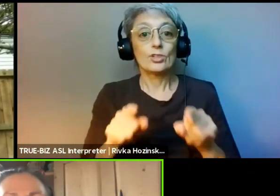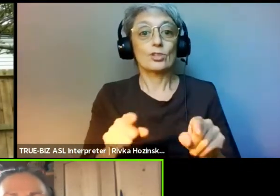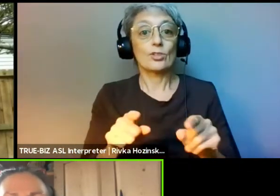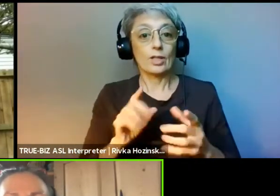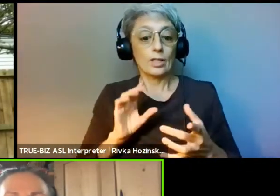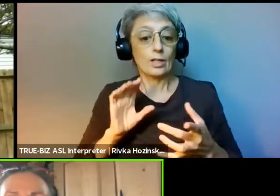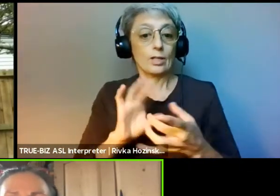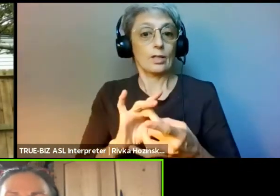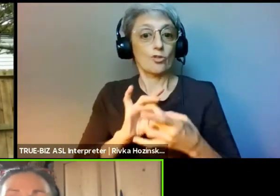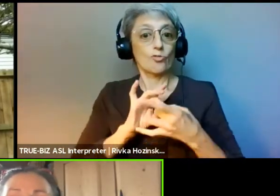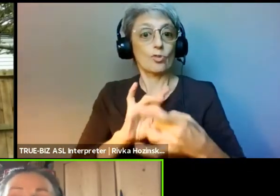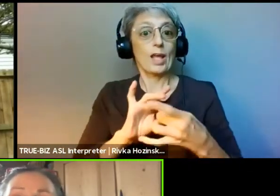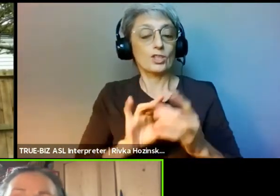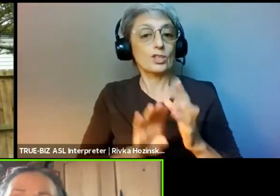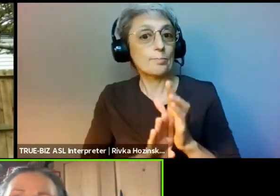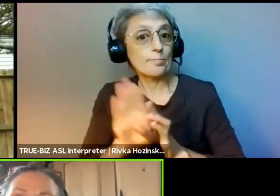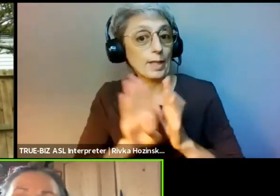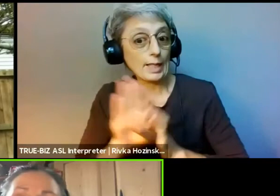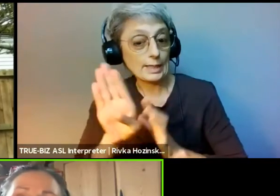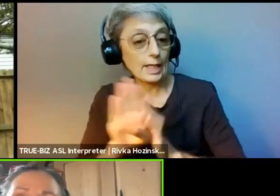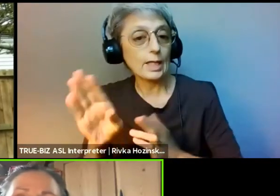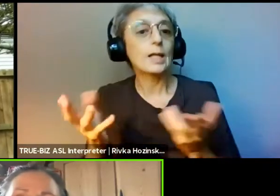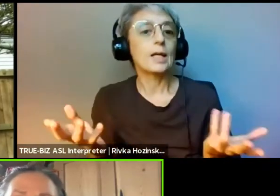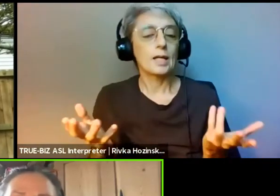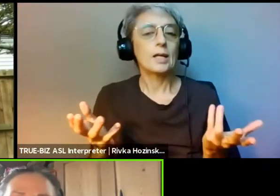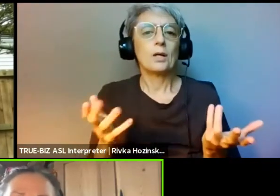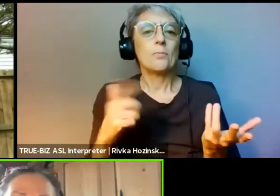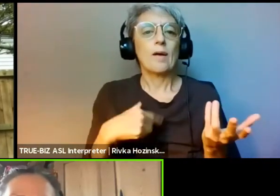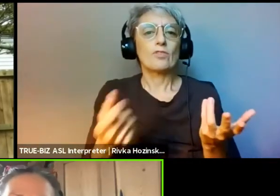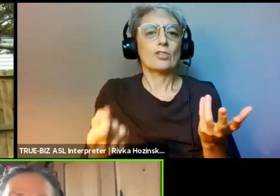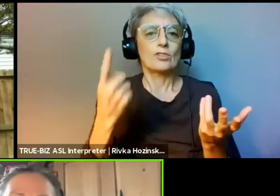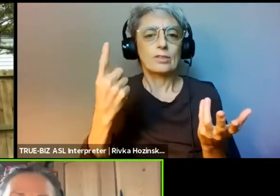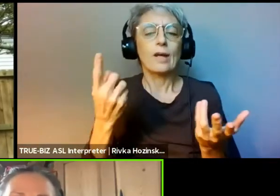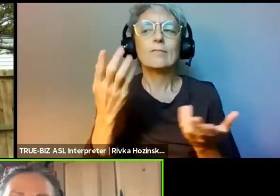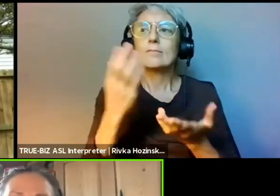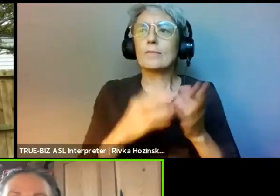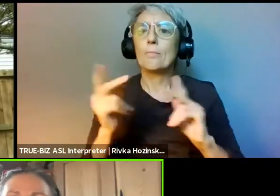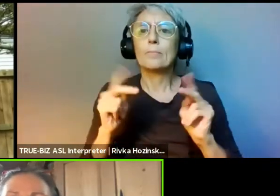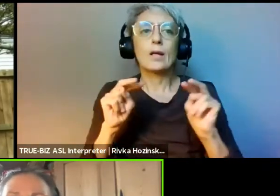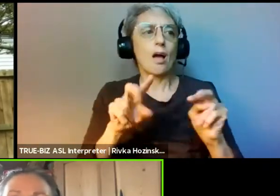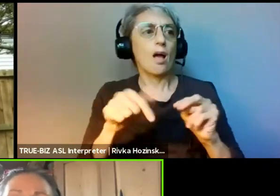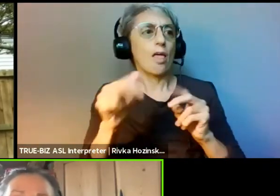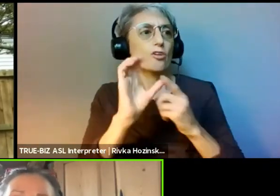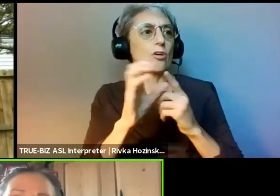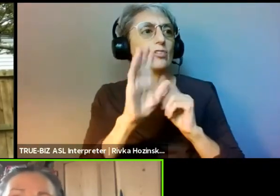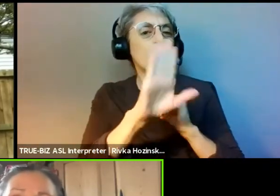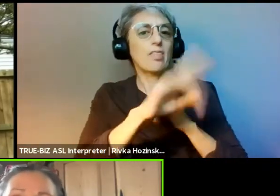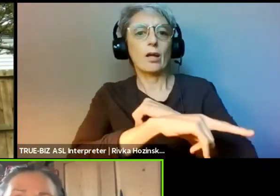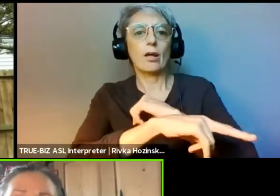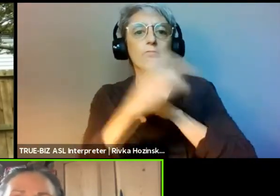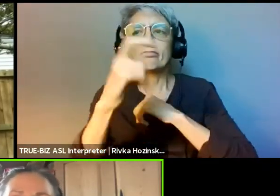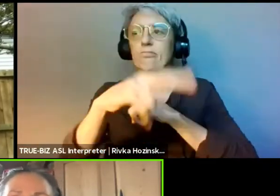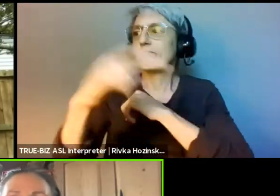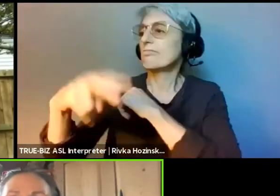My prayer is to honor you with the utmost respect and the utmost grace.